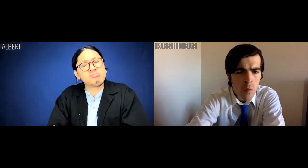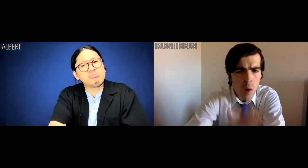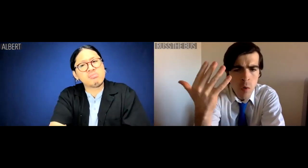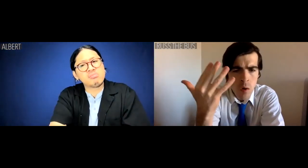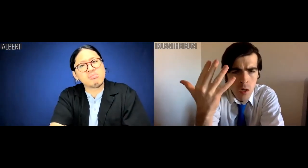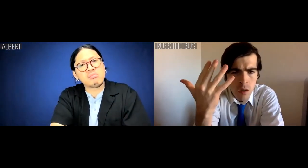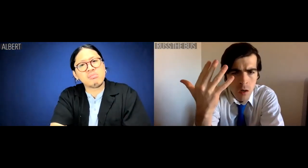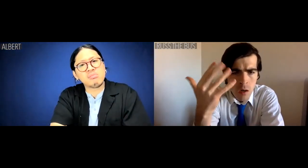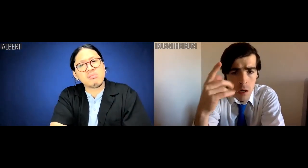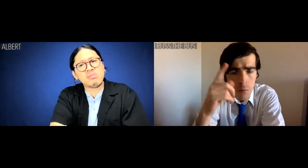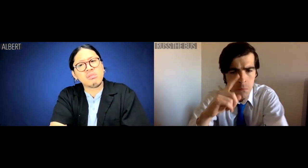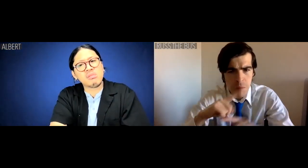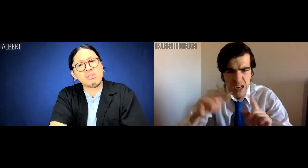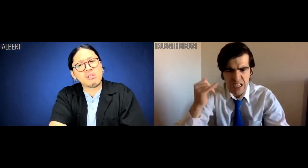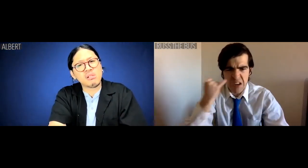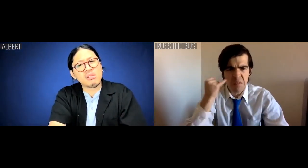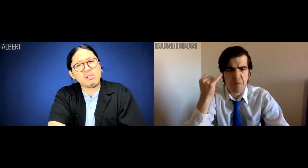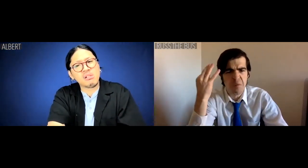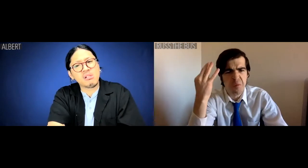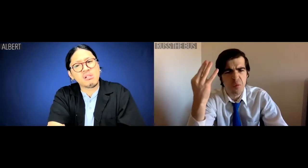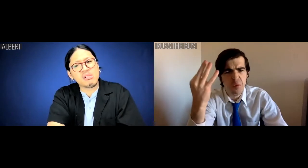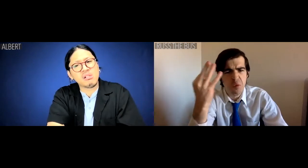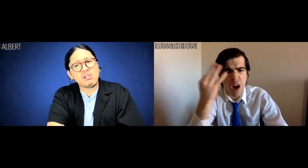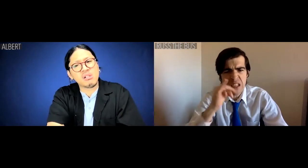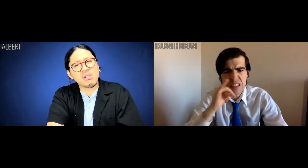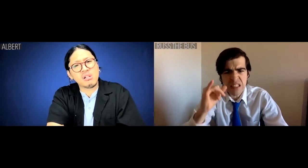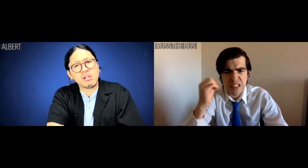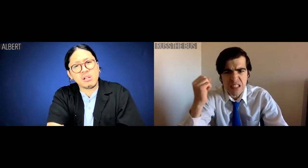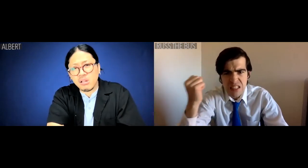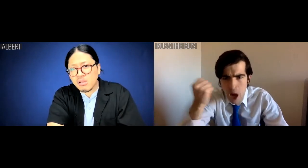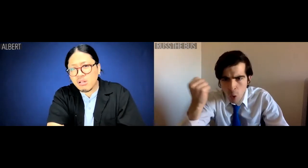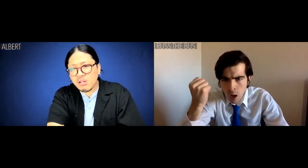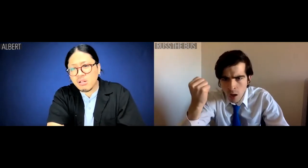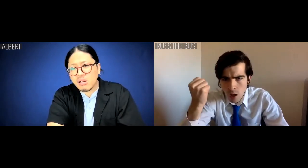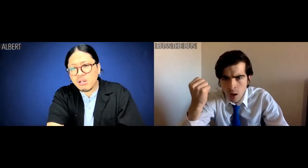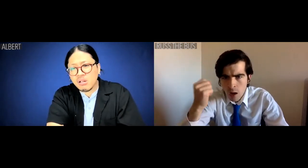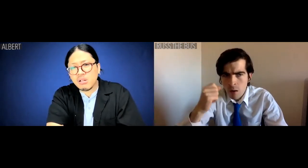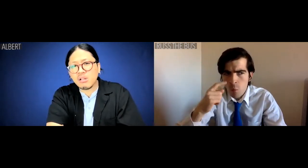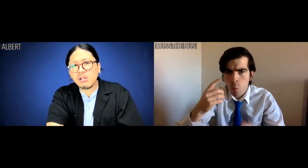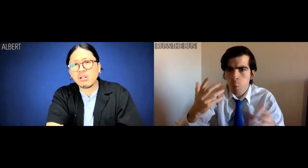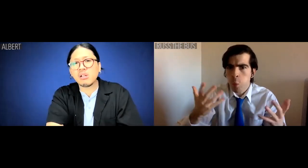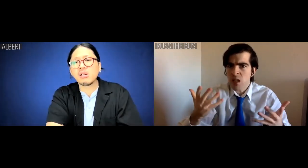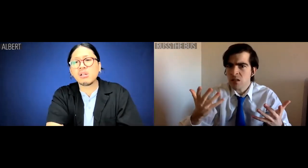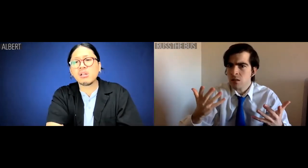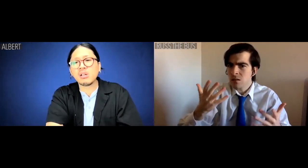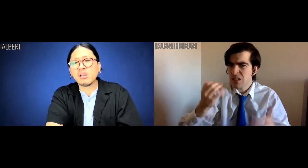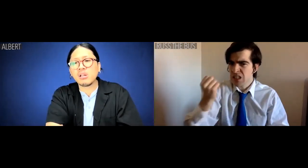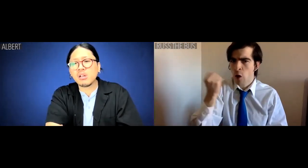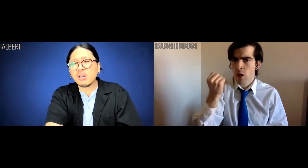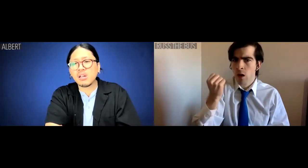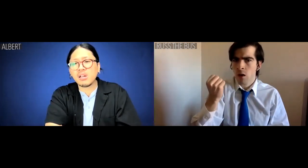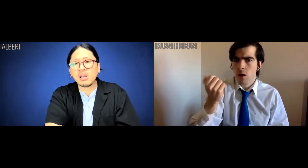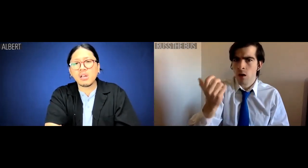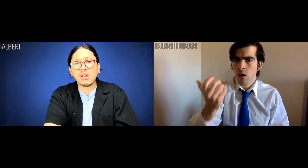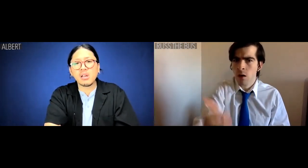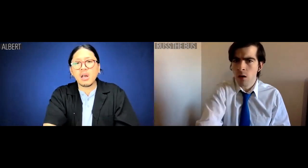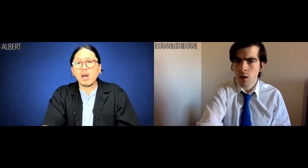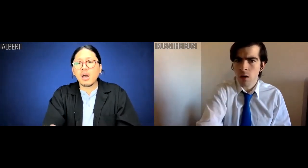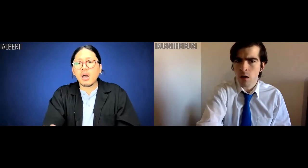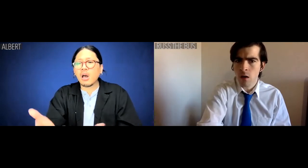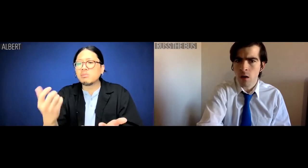Russ the Bus: Wait, but if Friday is Saturday, then what's Saturday?